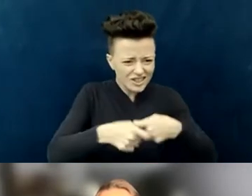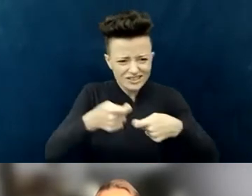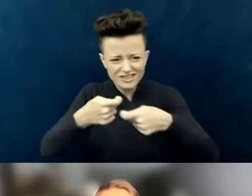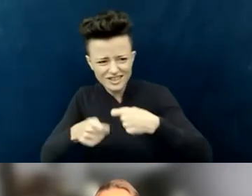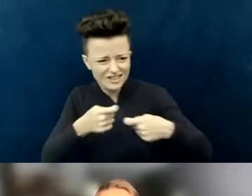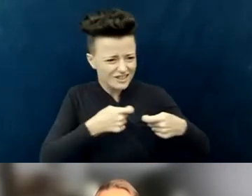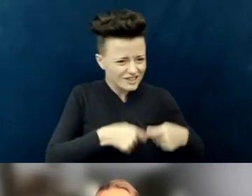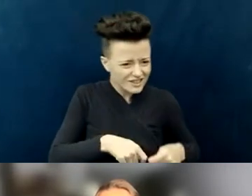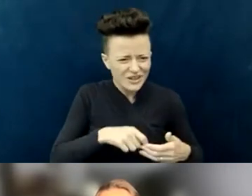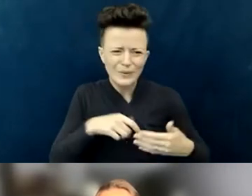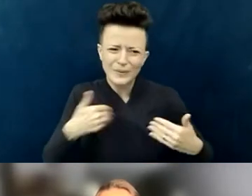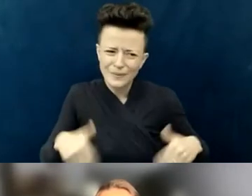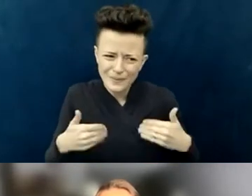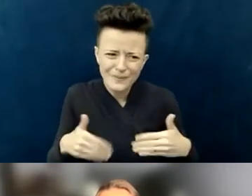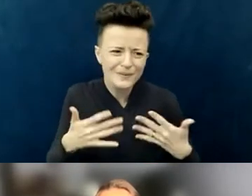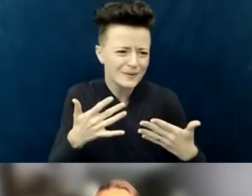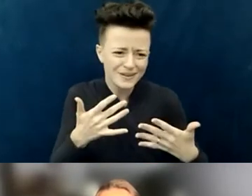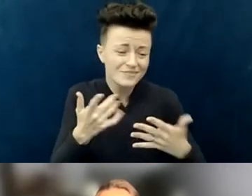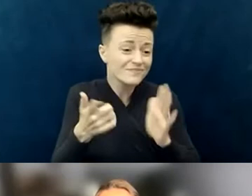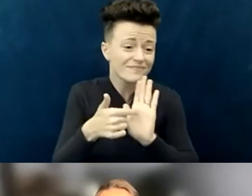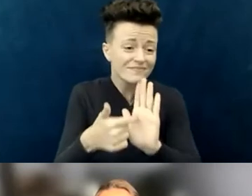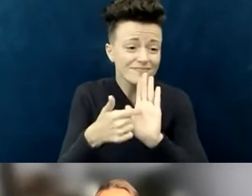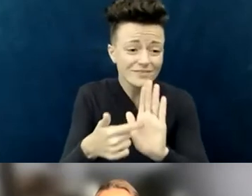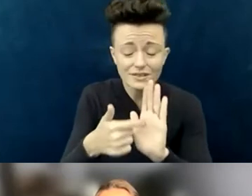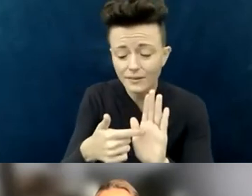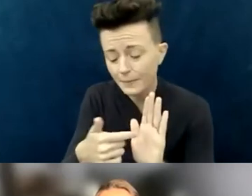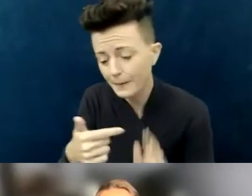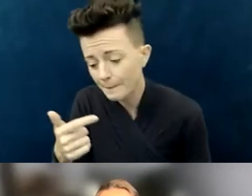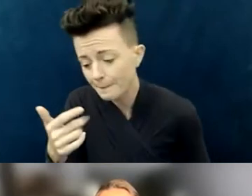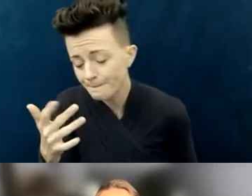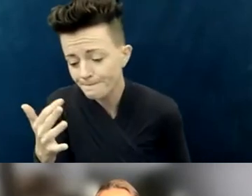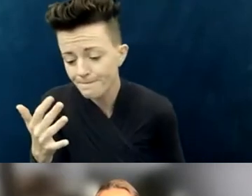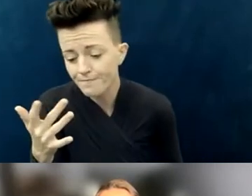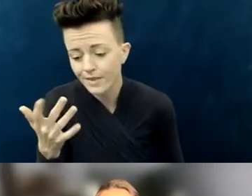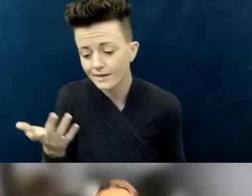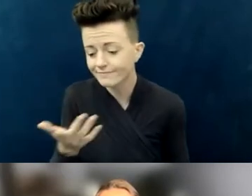One of those had to do with a stage area